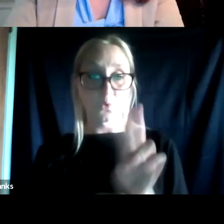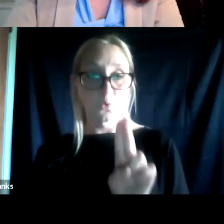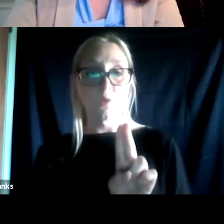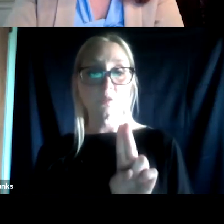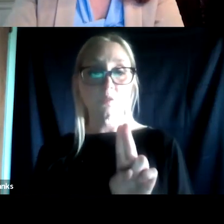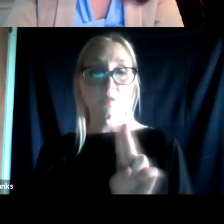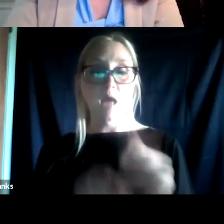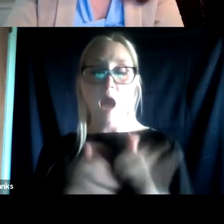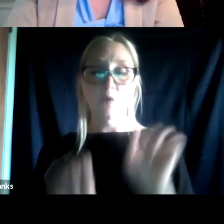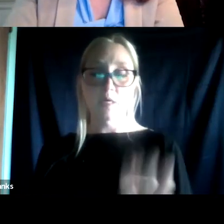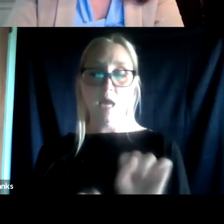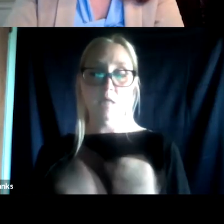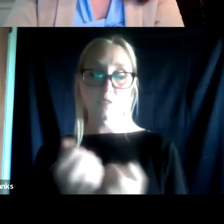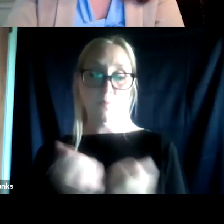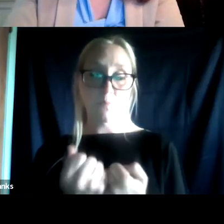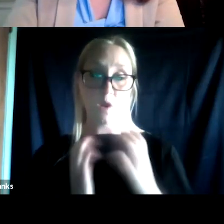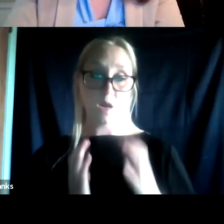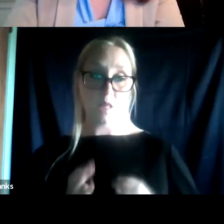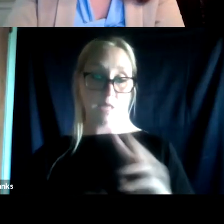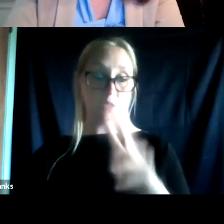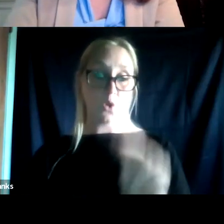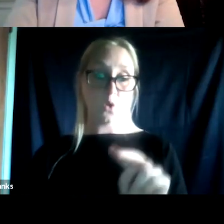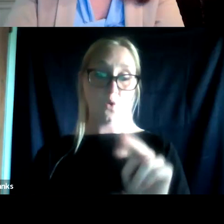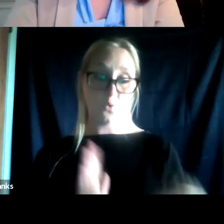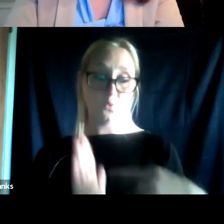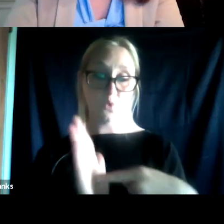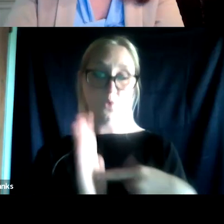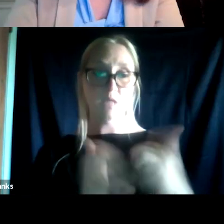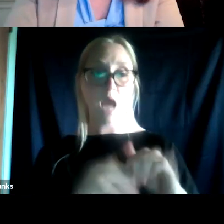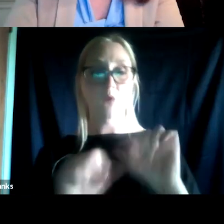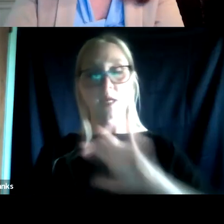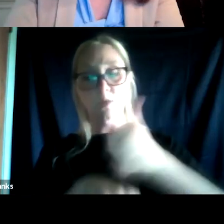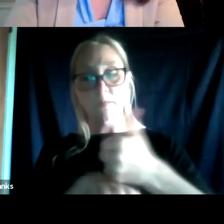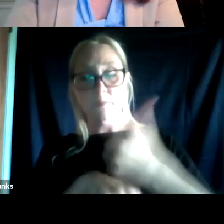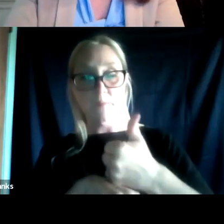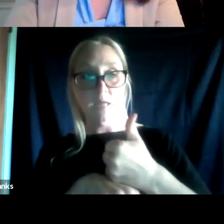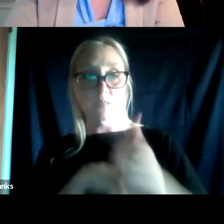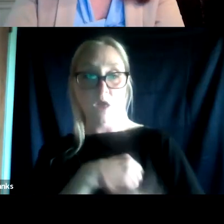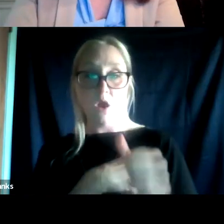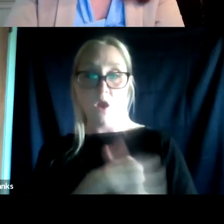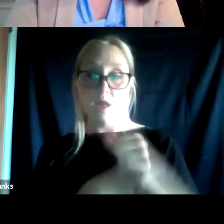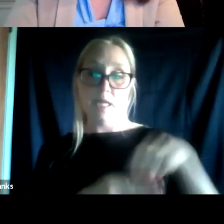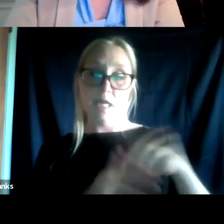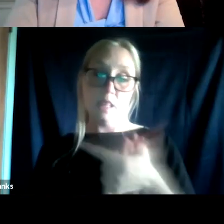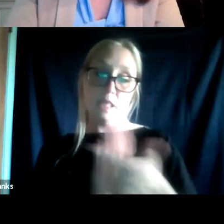the client's own roles. How do you implement harm reduction in a legal correctional system that seems unsupportive